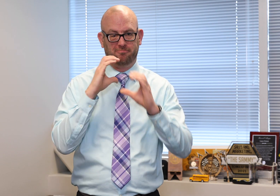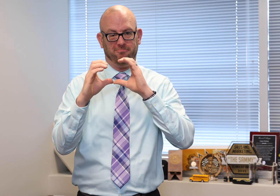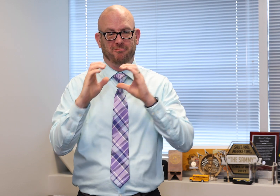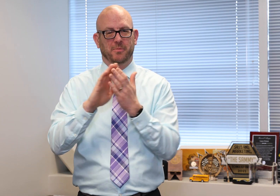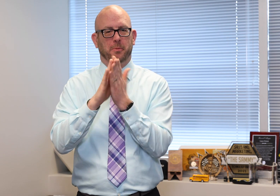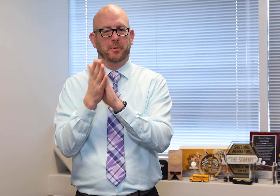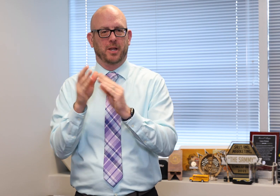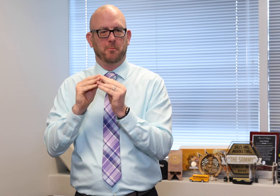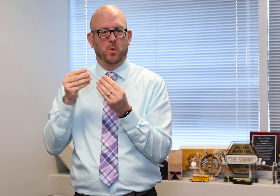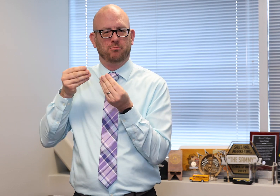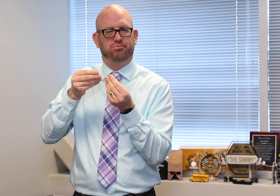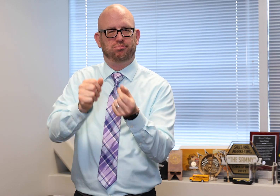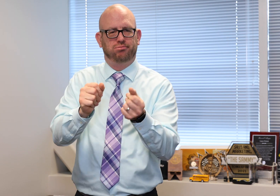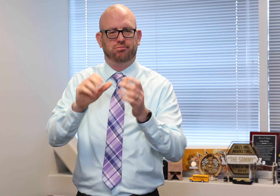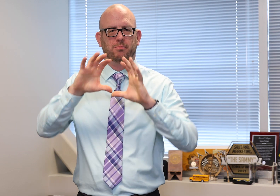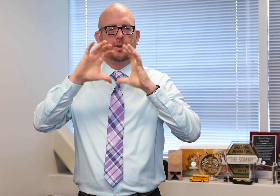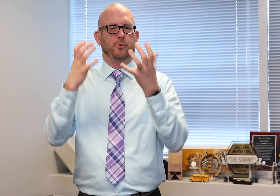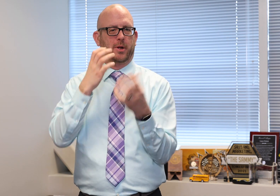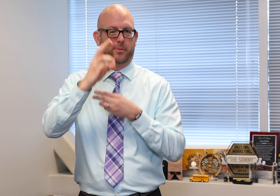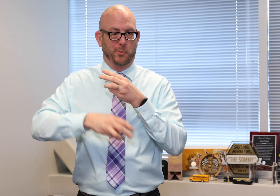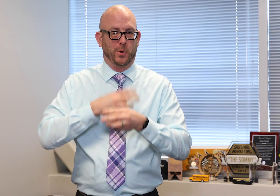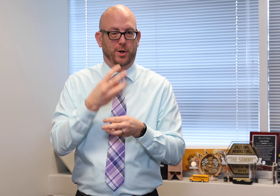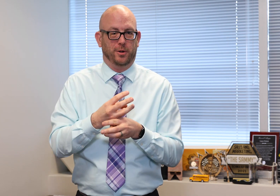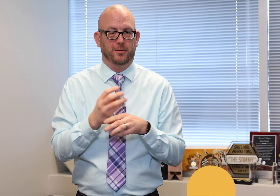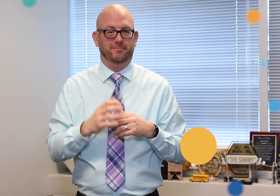communication gap around the world."